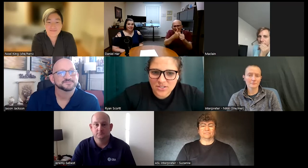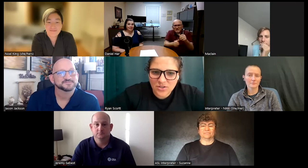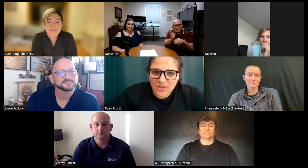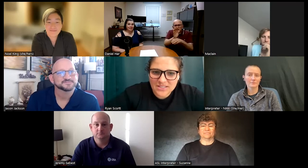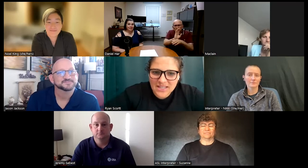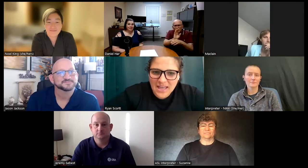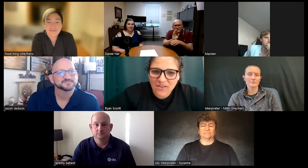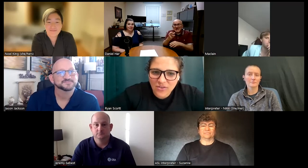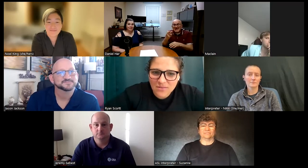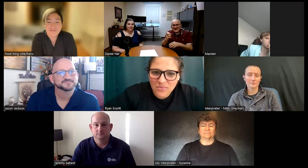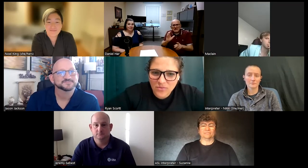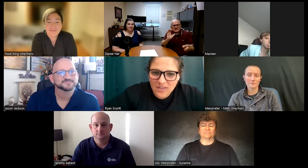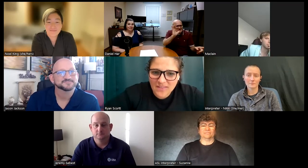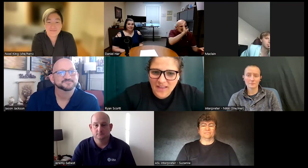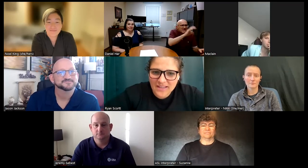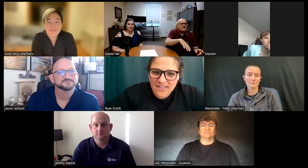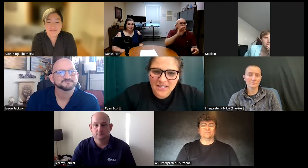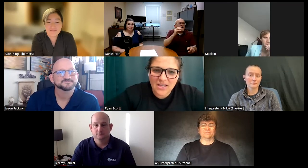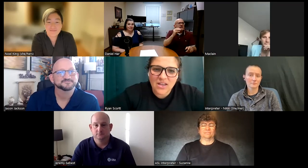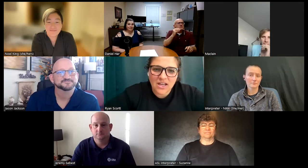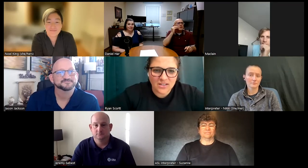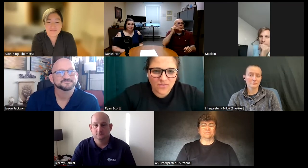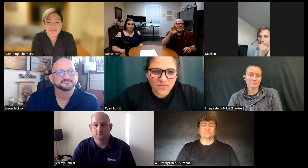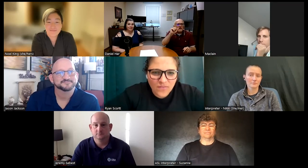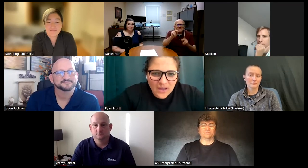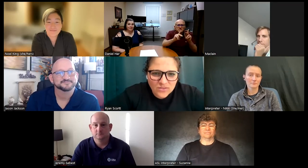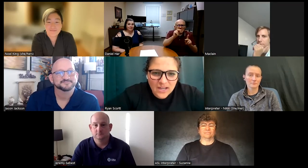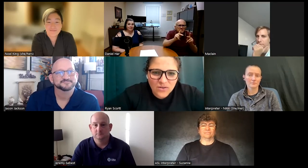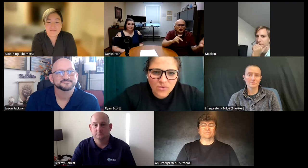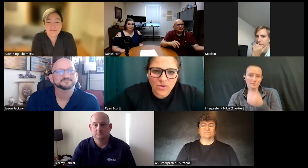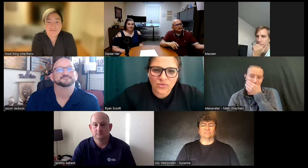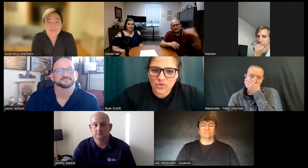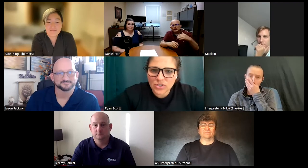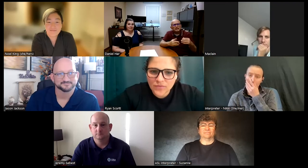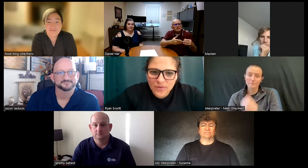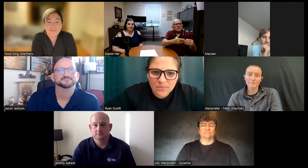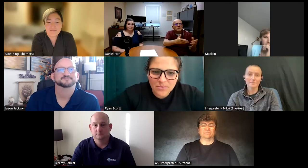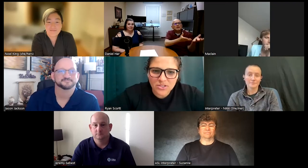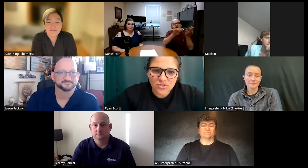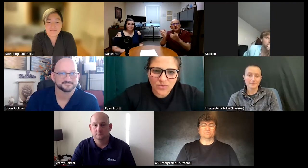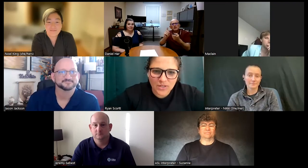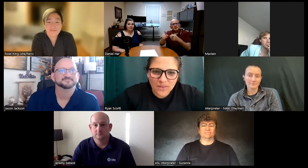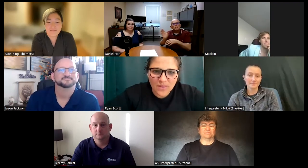to you is every movie that he kind of found out or looked for people to join